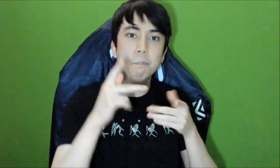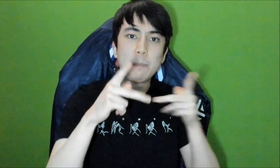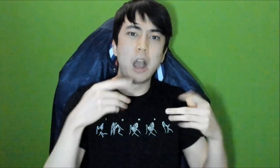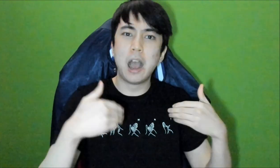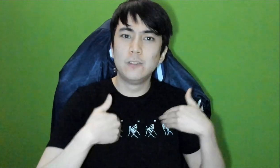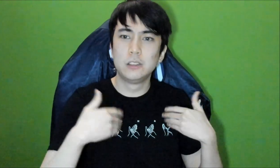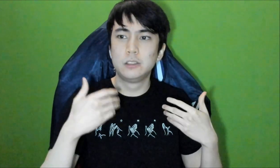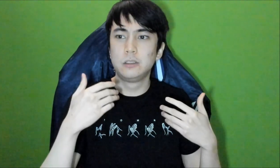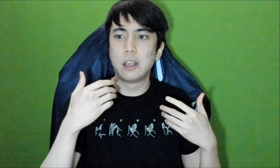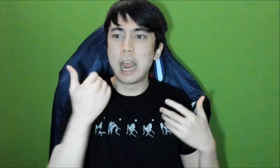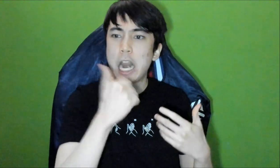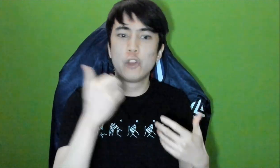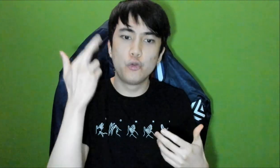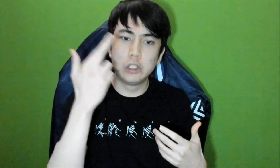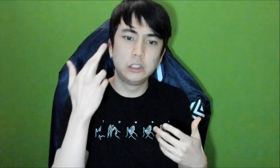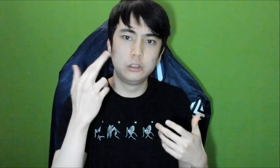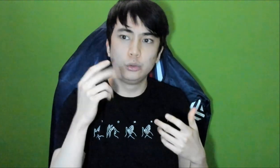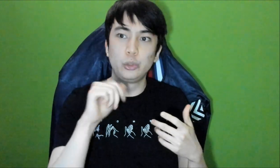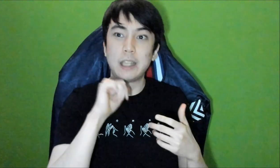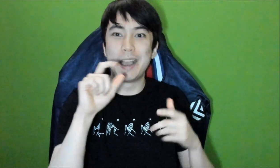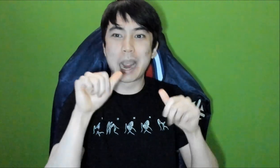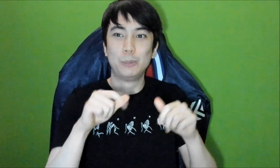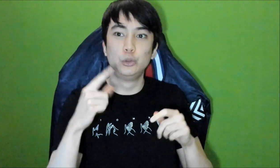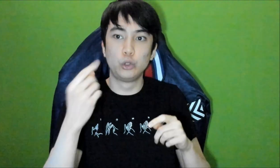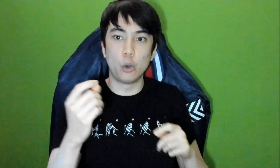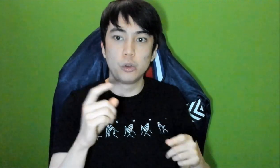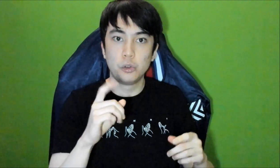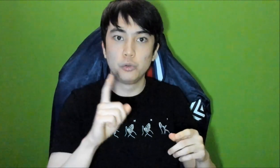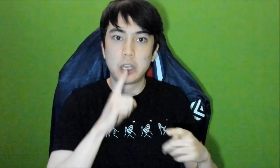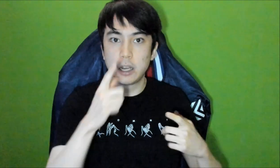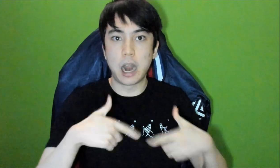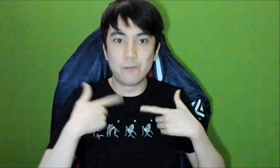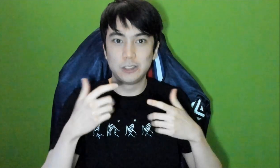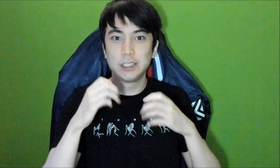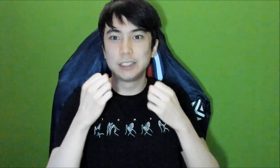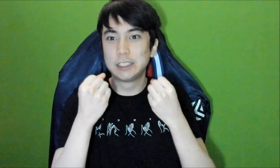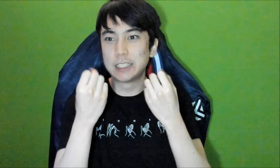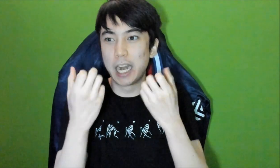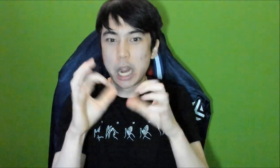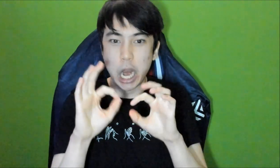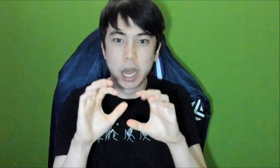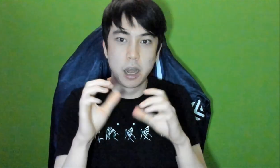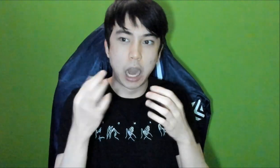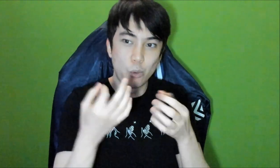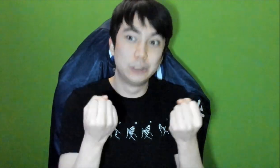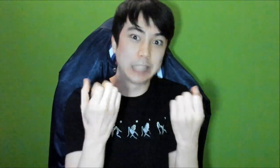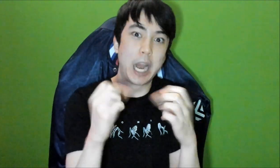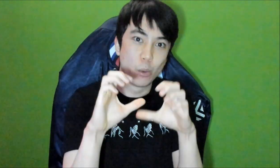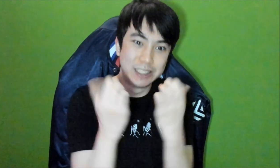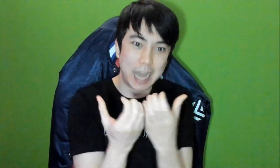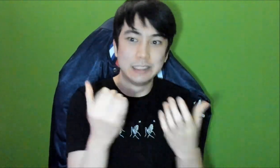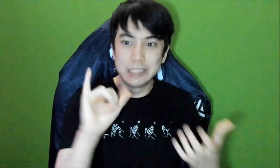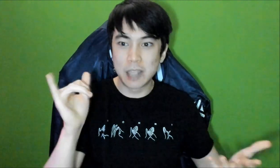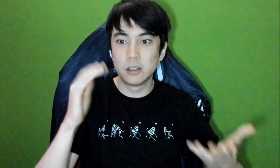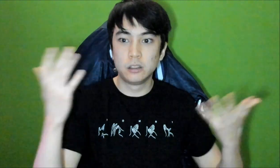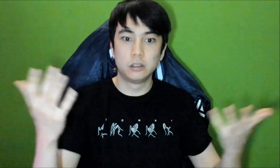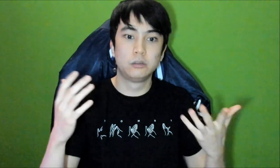Some people have any reason for not able to go to the Sign Languages classes in real-life like